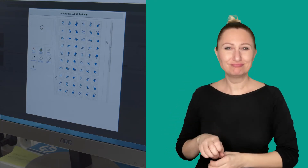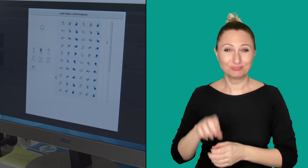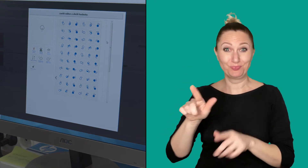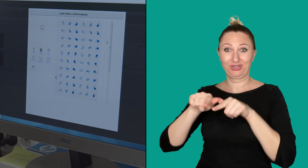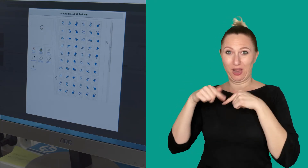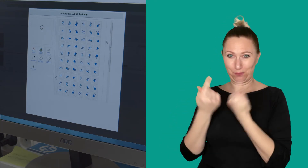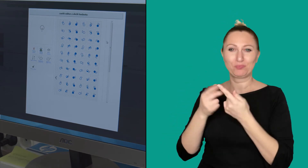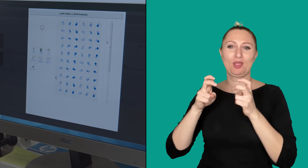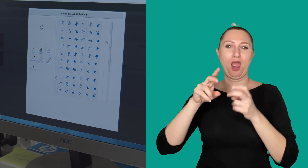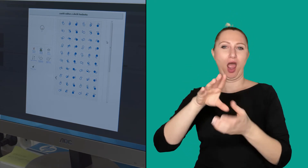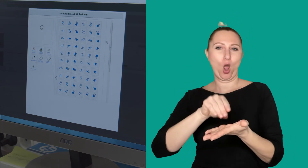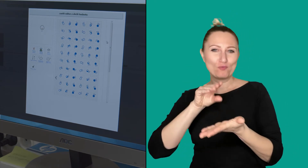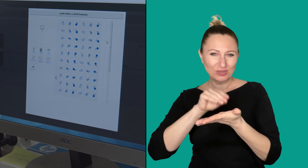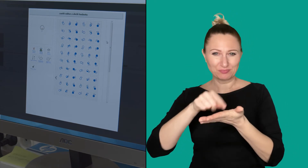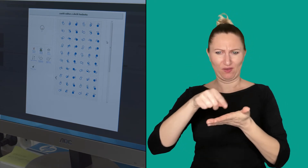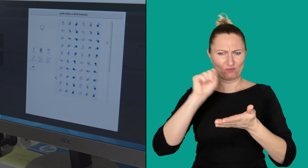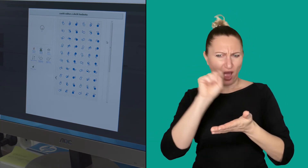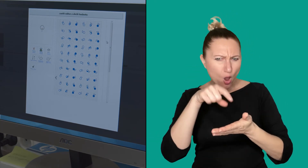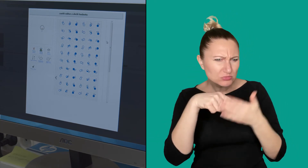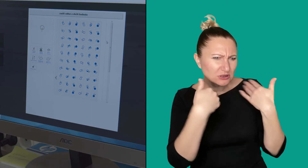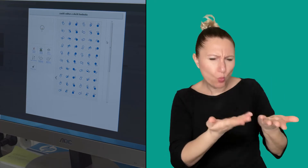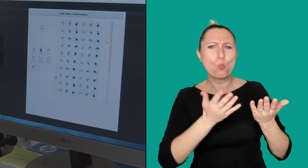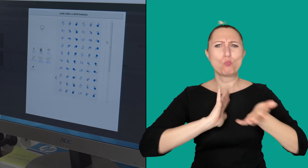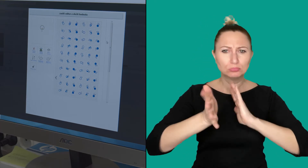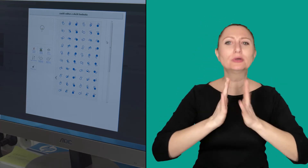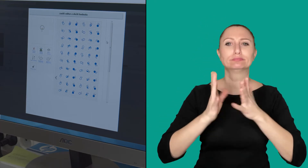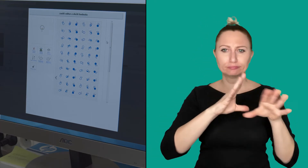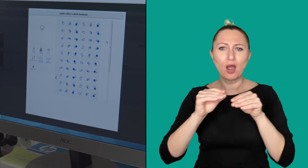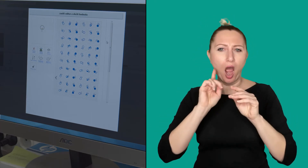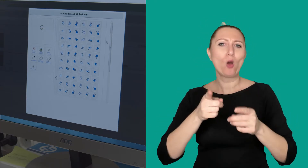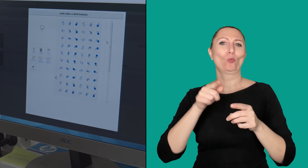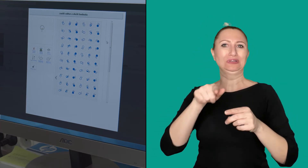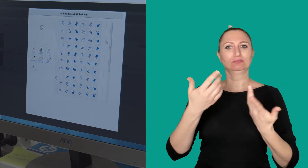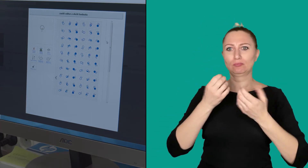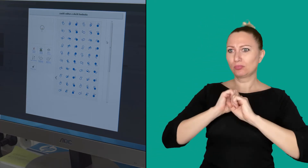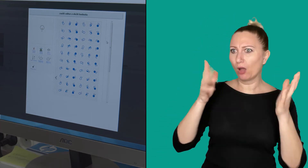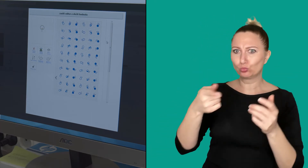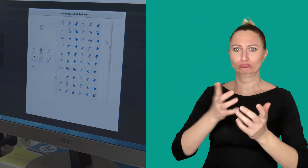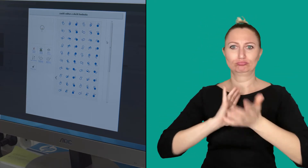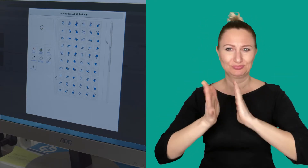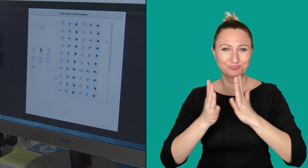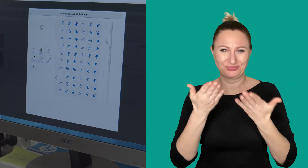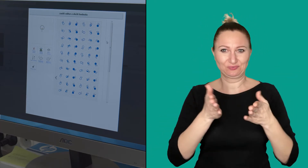The team records, why the sign is used. It is a natural sign expression.